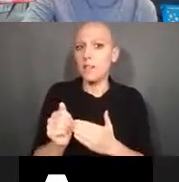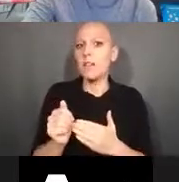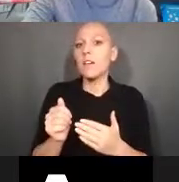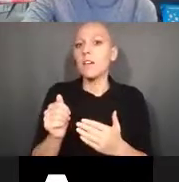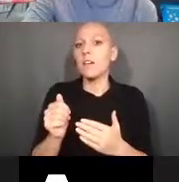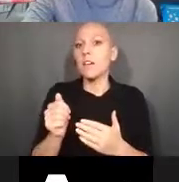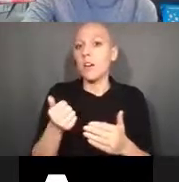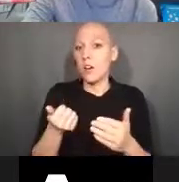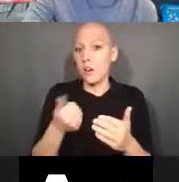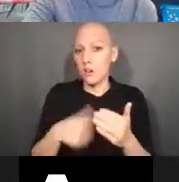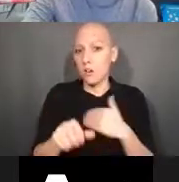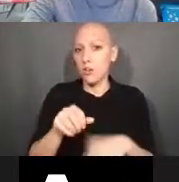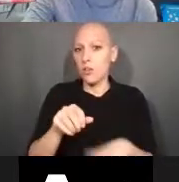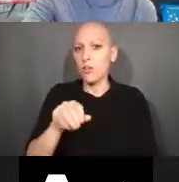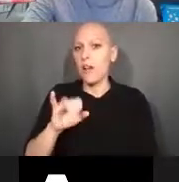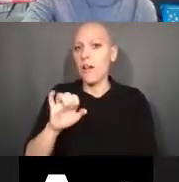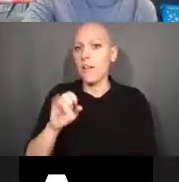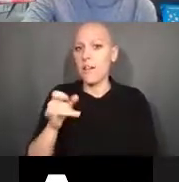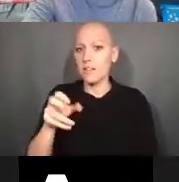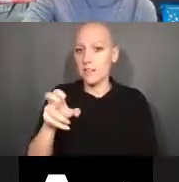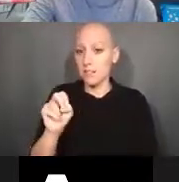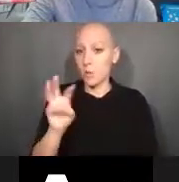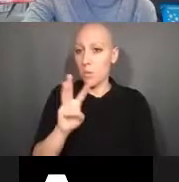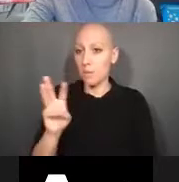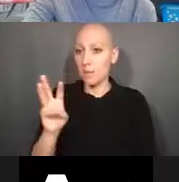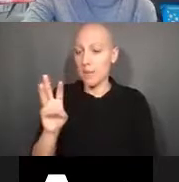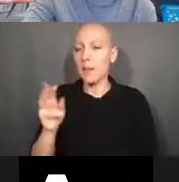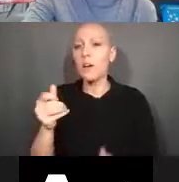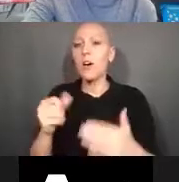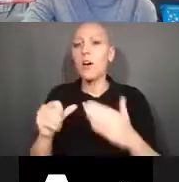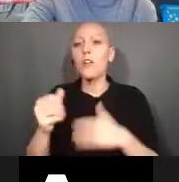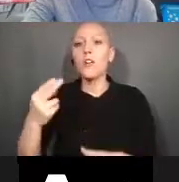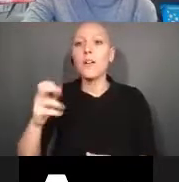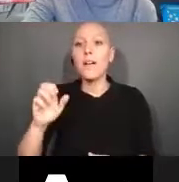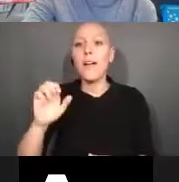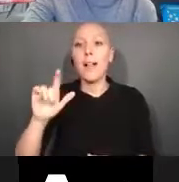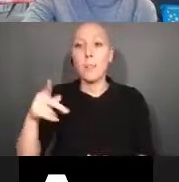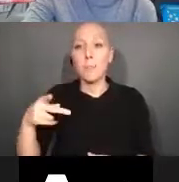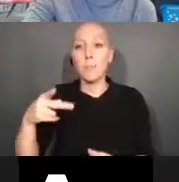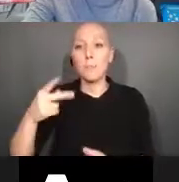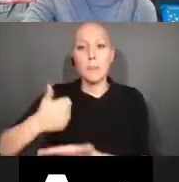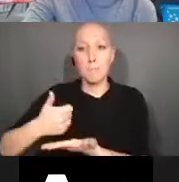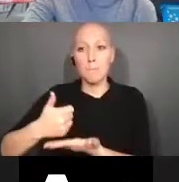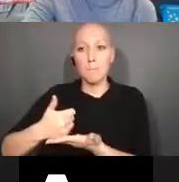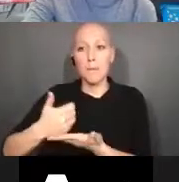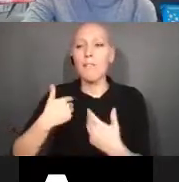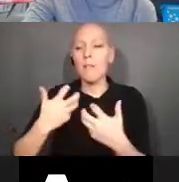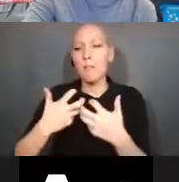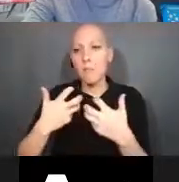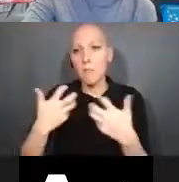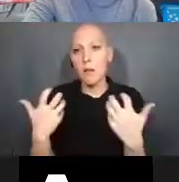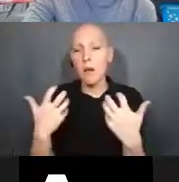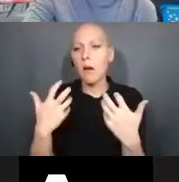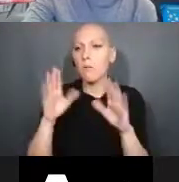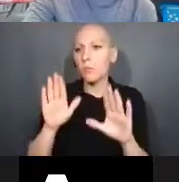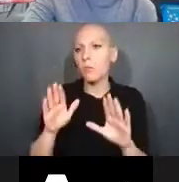under help you'll see lots of tools including a reporting timeline which is a real good initial step-by-step.